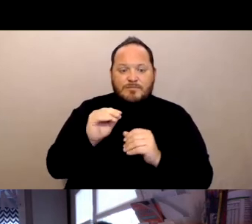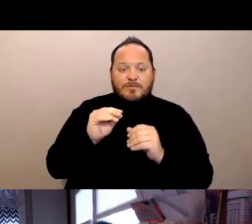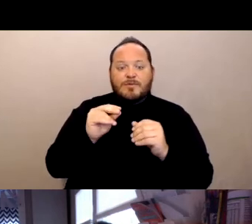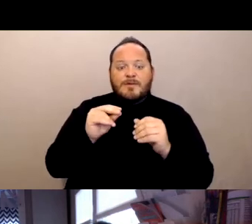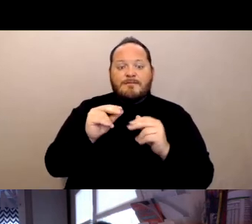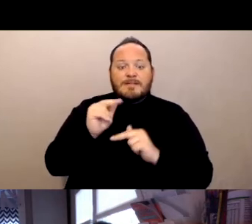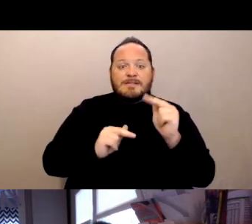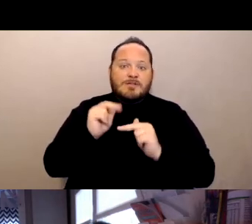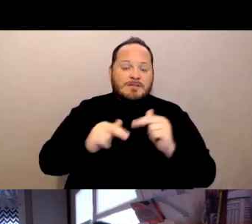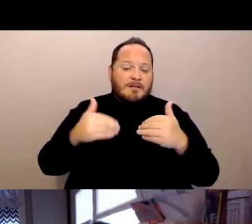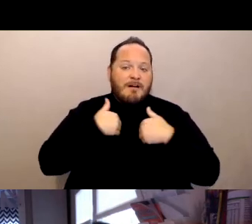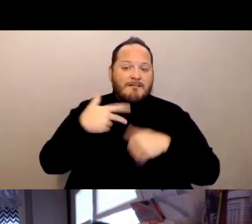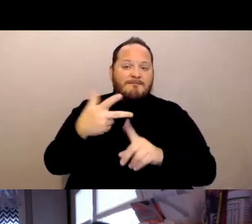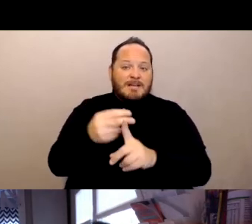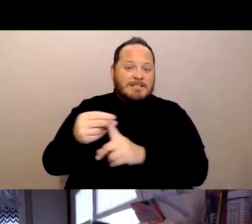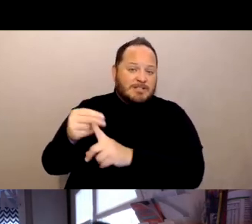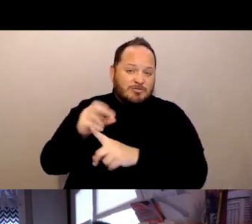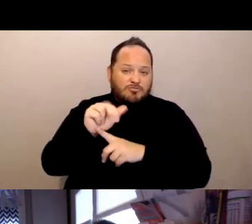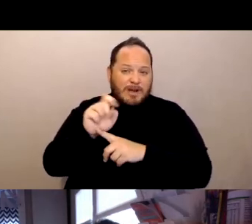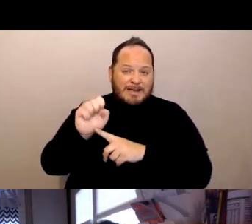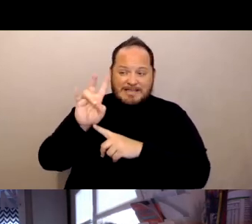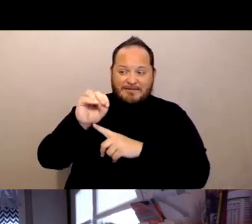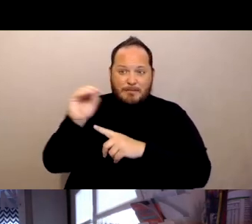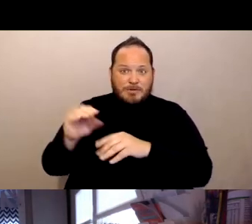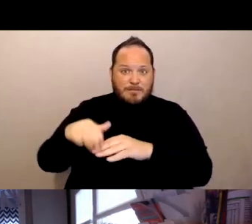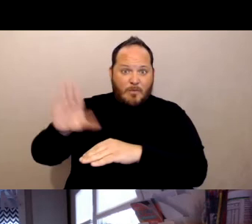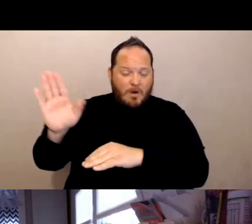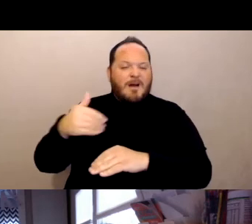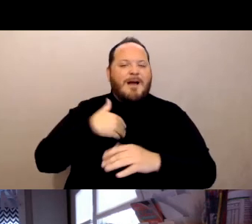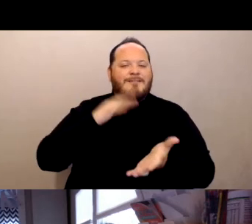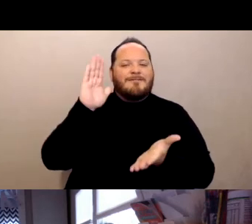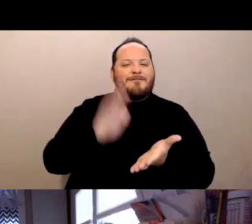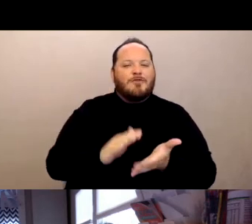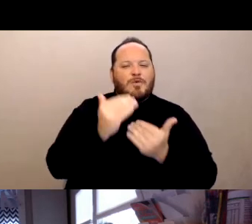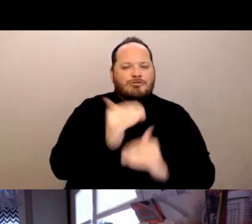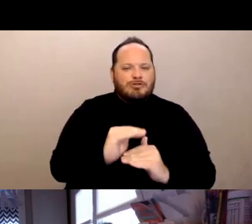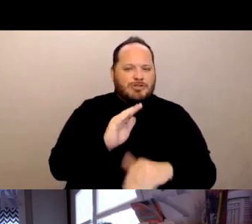of the residents, or more have fewer restrictions on visitation than facilities